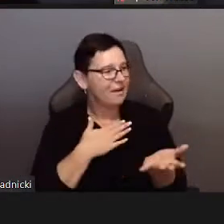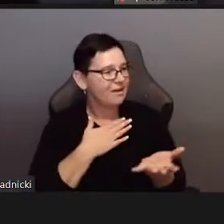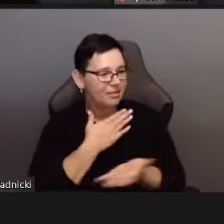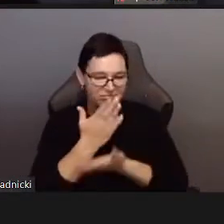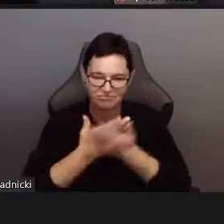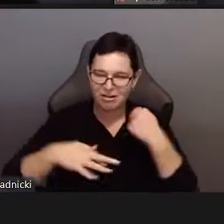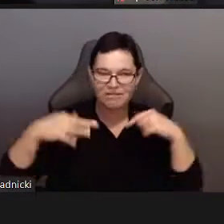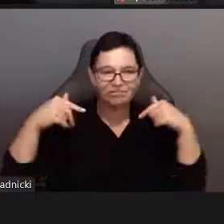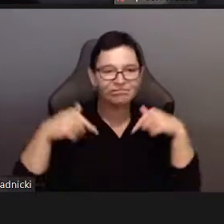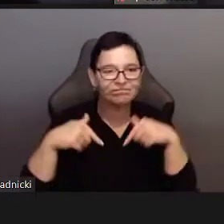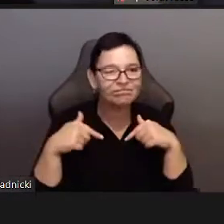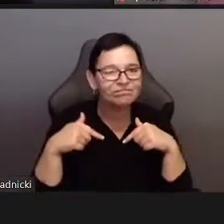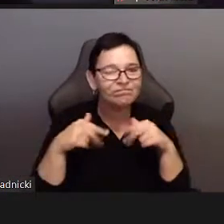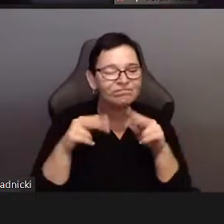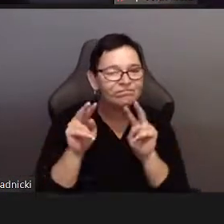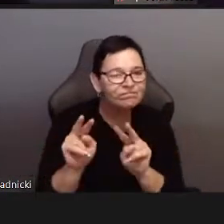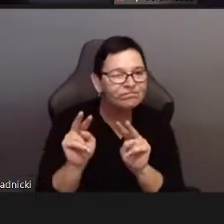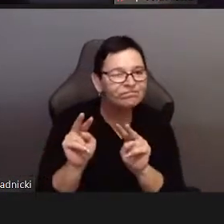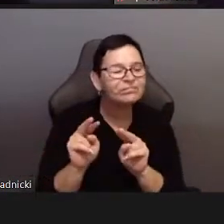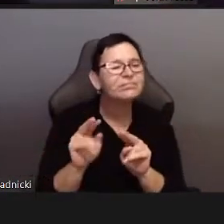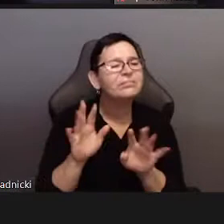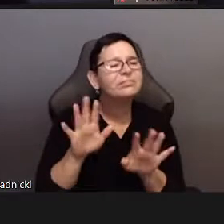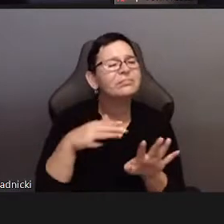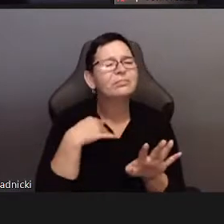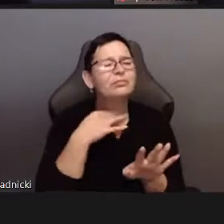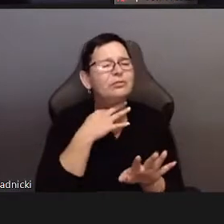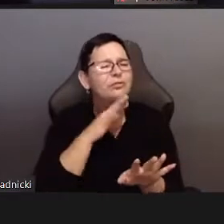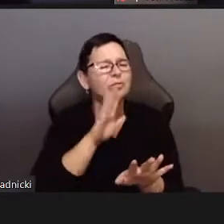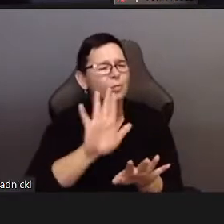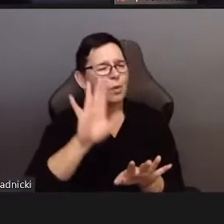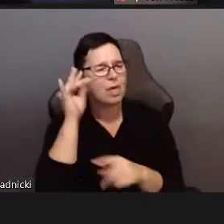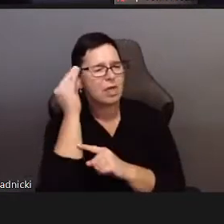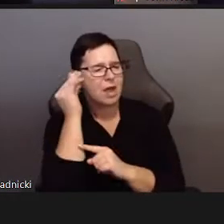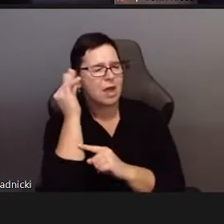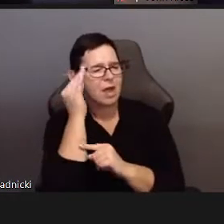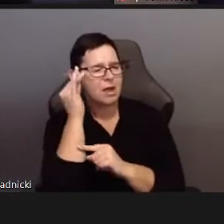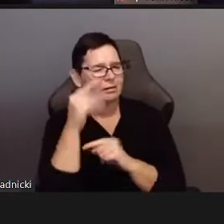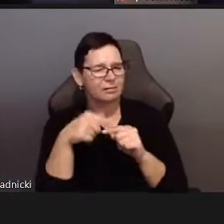We have a couple questions but feel free to ask your questions on the chat.